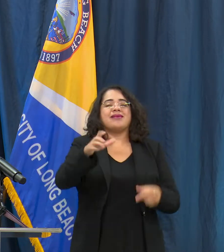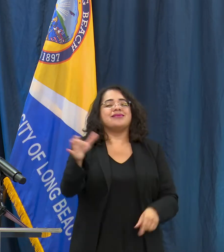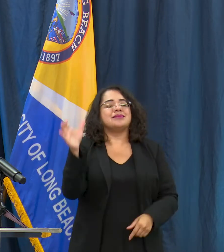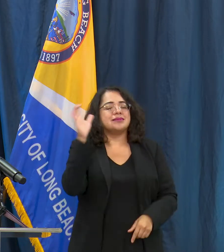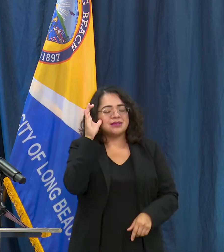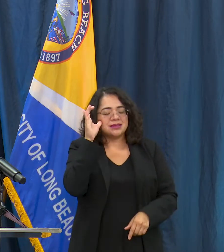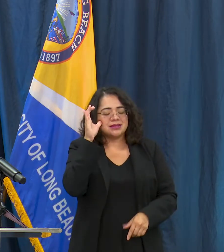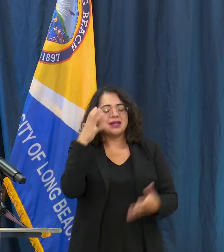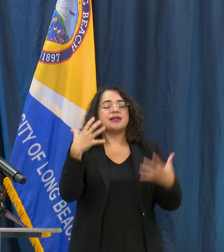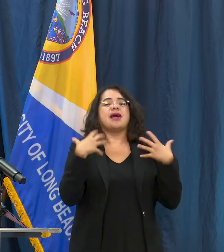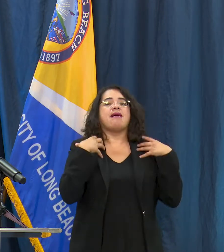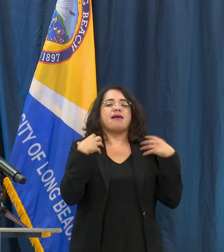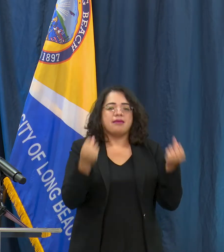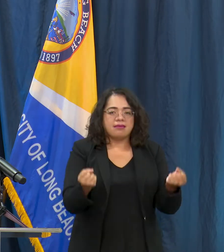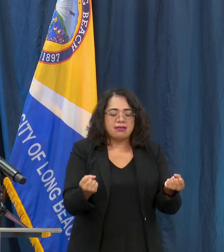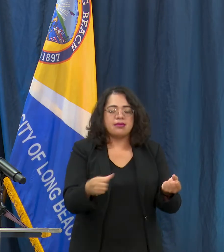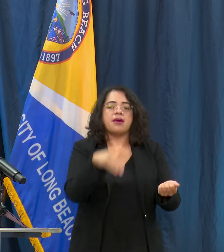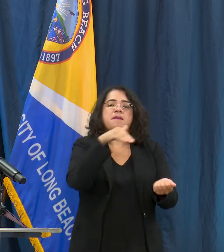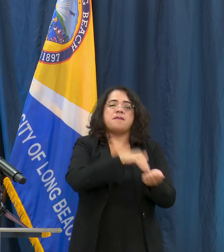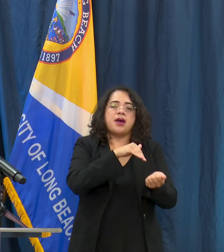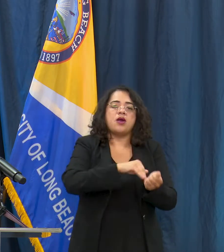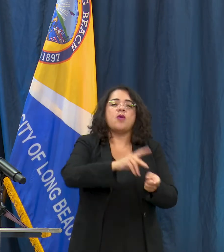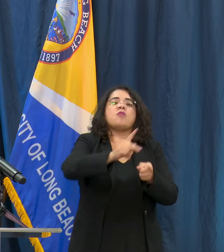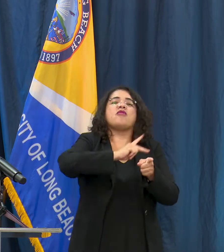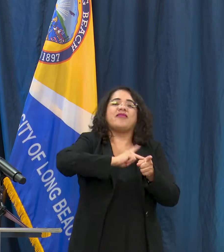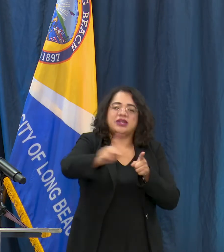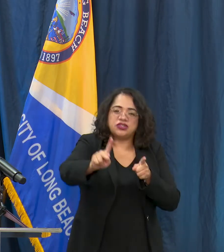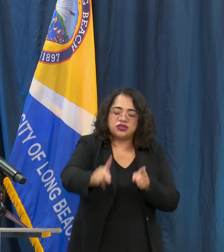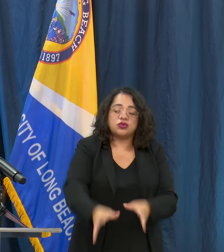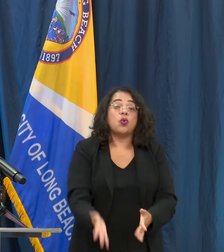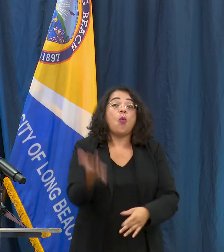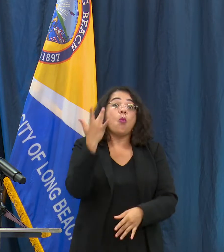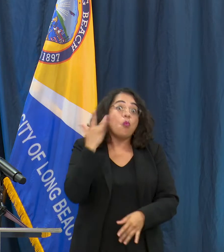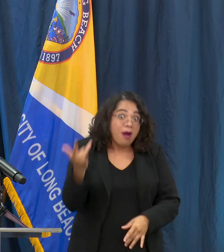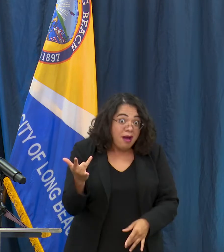to continue and remain focused on public safety and protecting the most